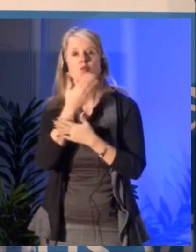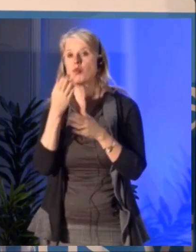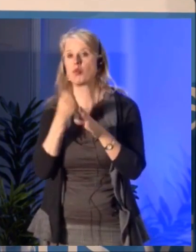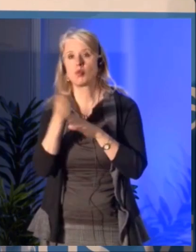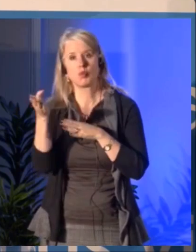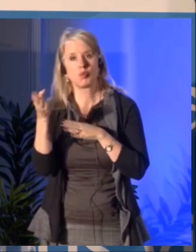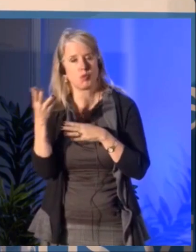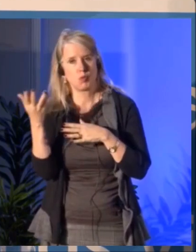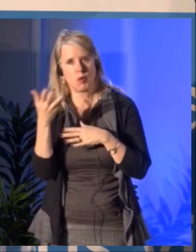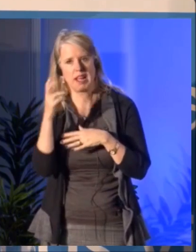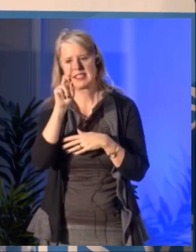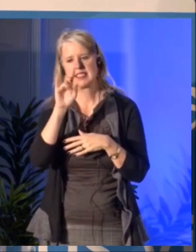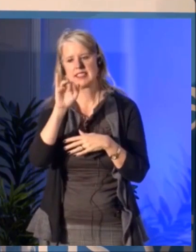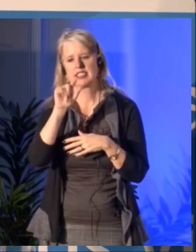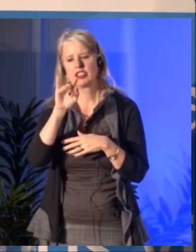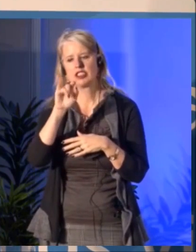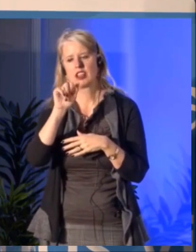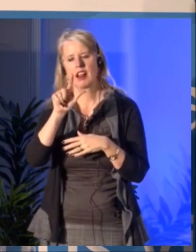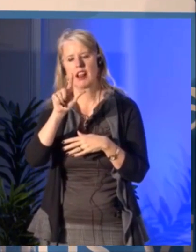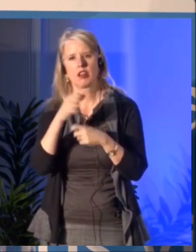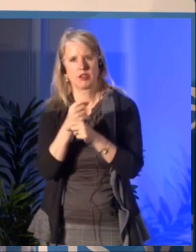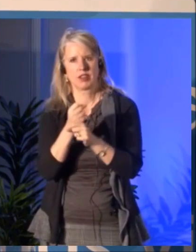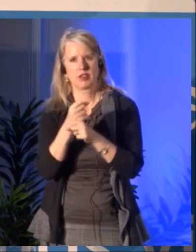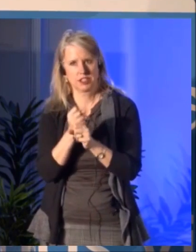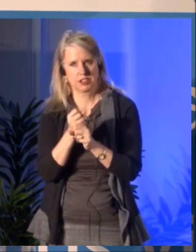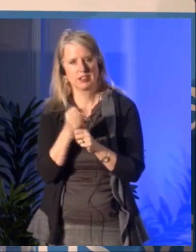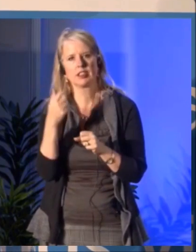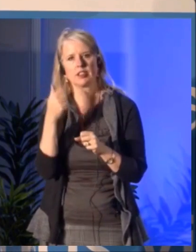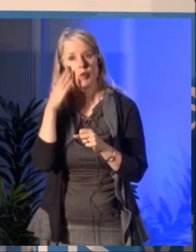well in general the arts sector in terms of its use